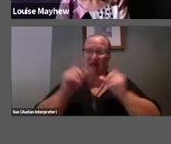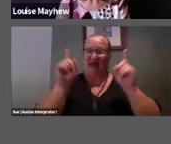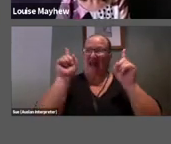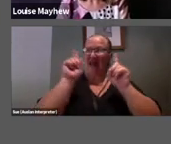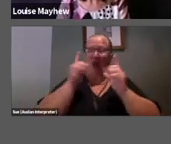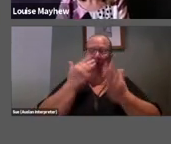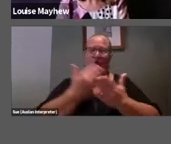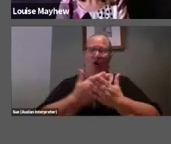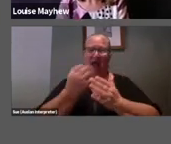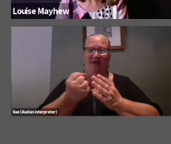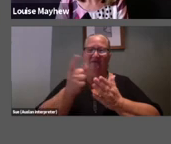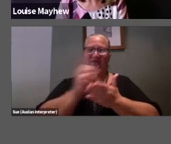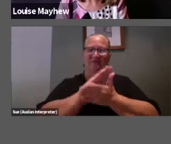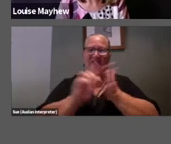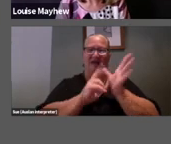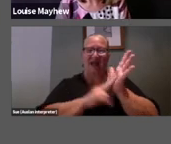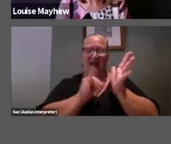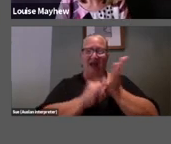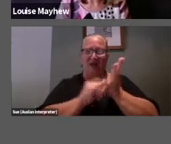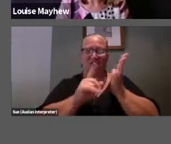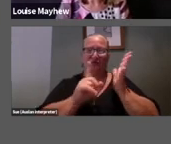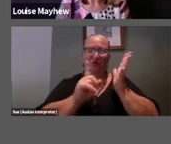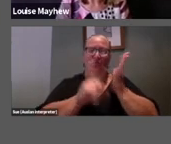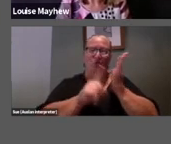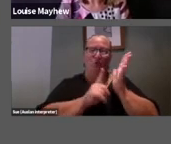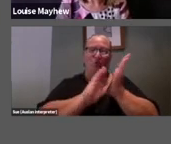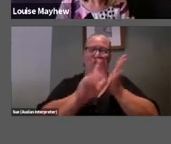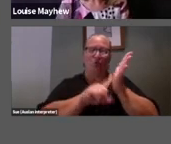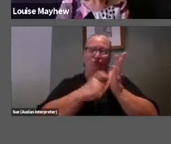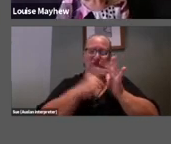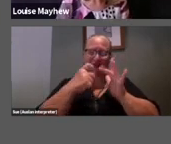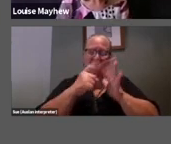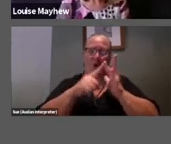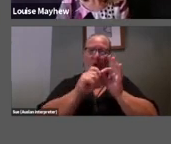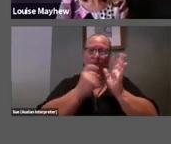Hans Ulrich Obrist has collaborated with John Kaldor, who some